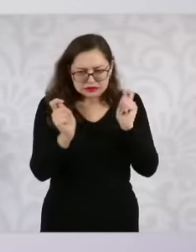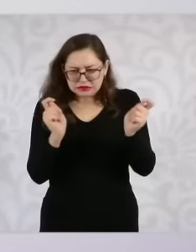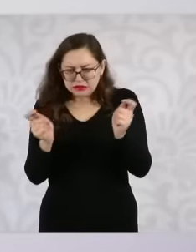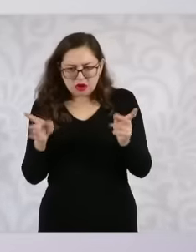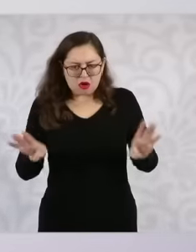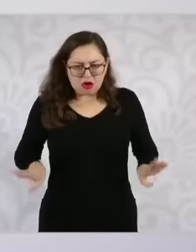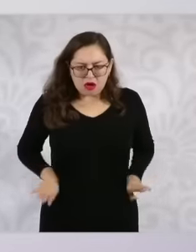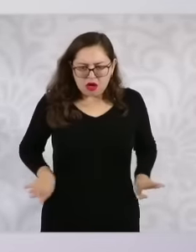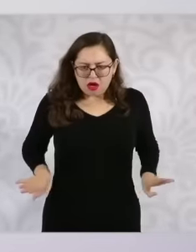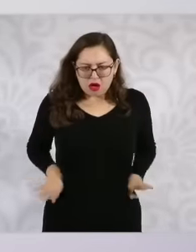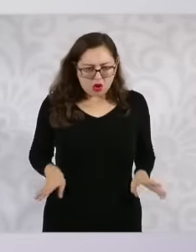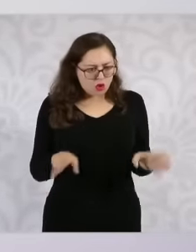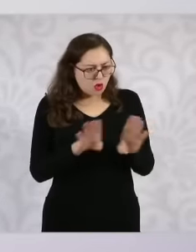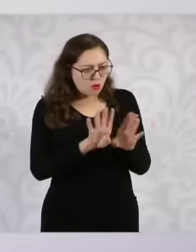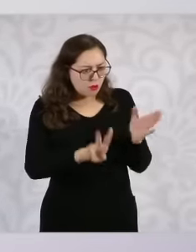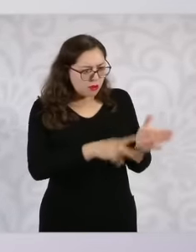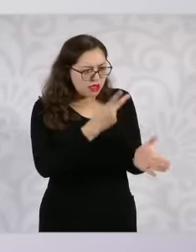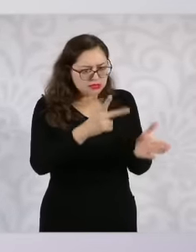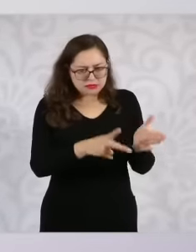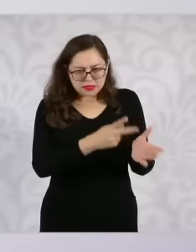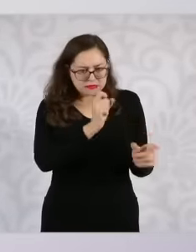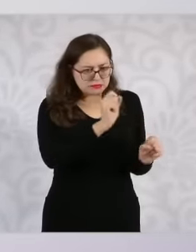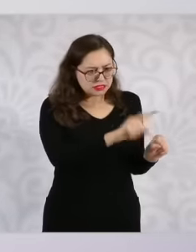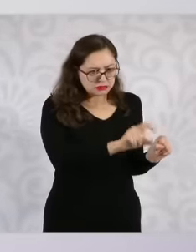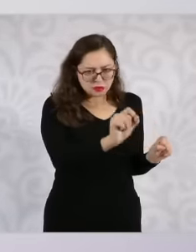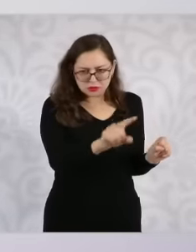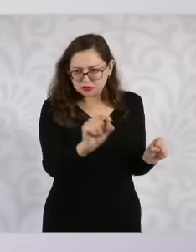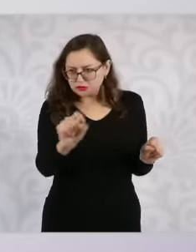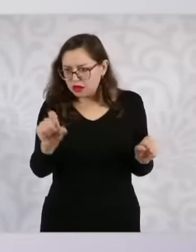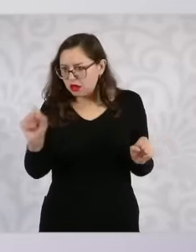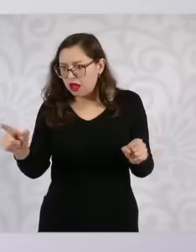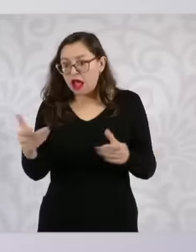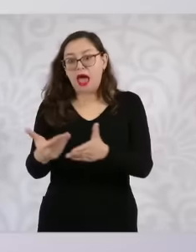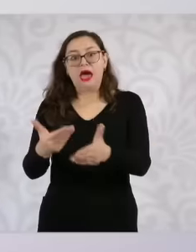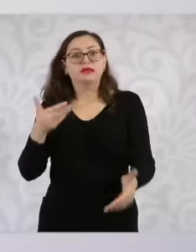areas with the highest incidence is how we can develop more effective strategies to